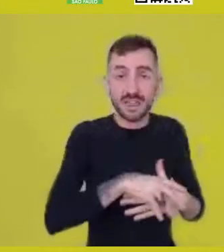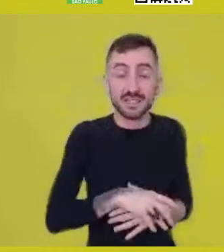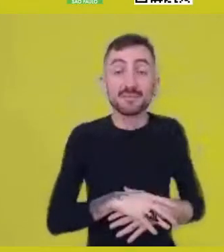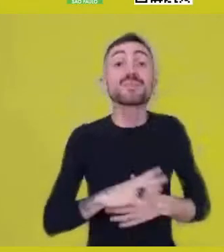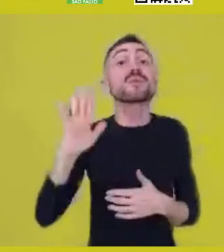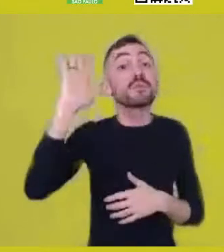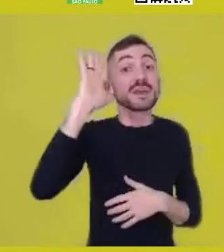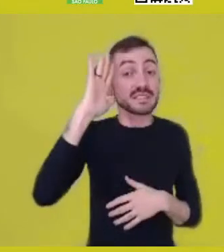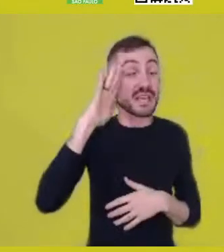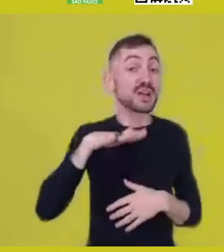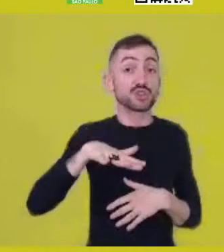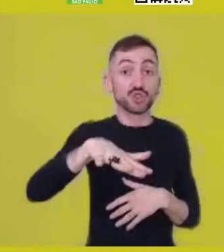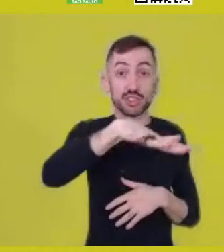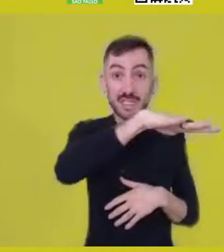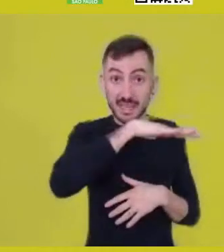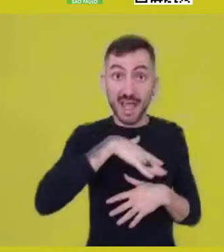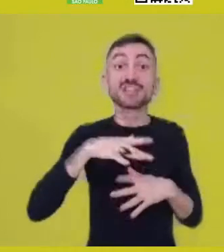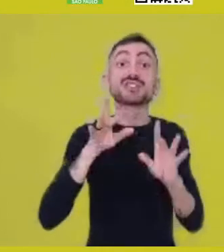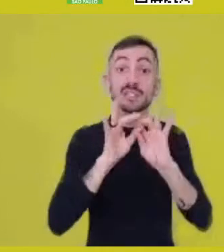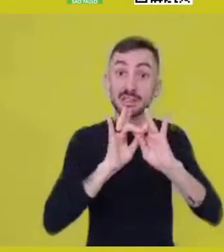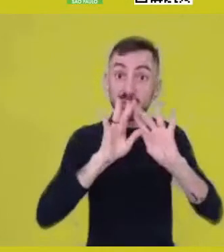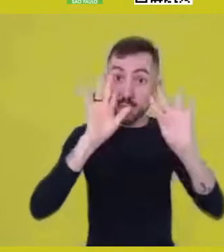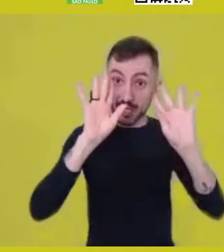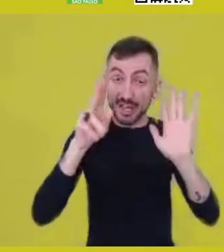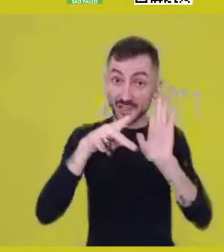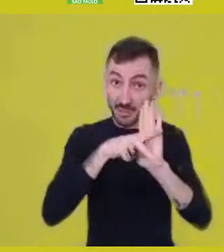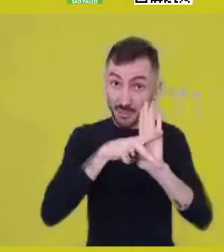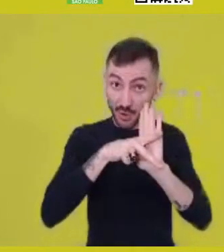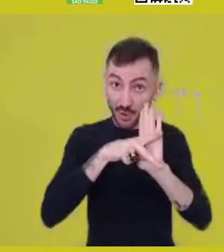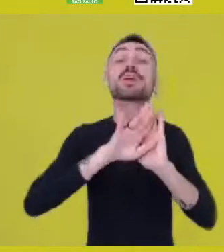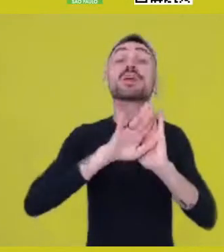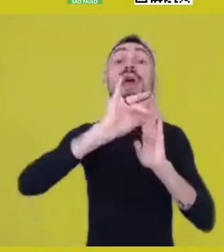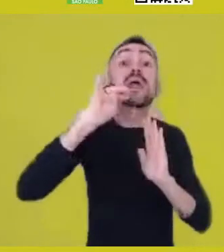it is necessary to look at African philosophies